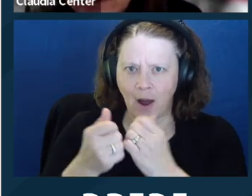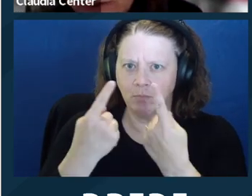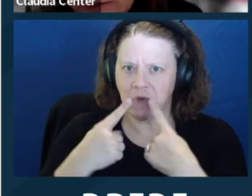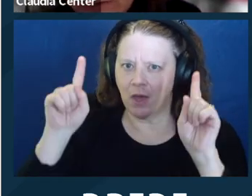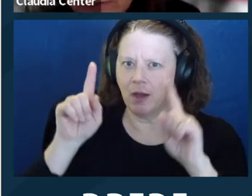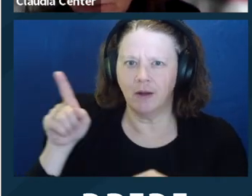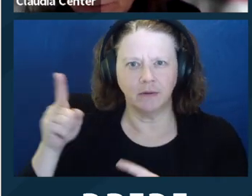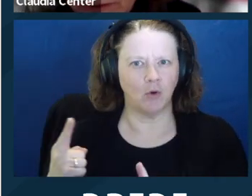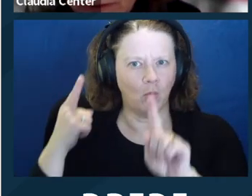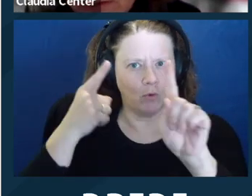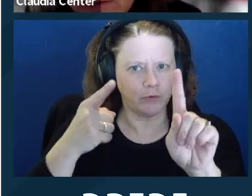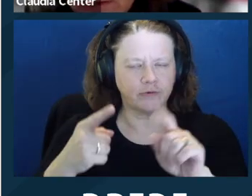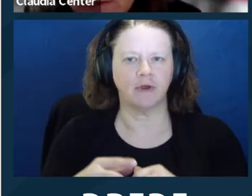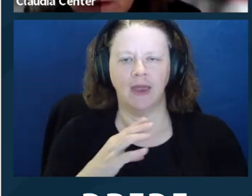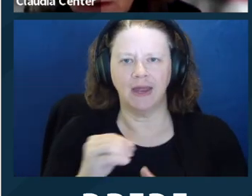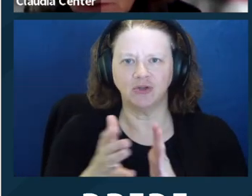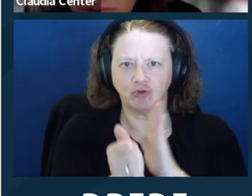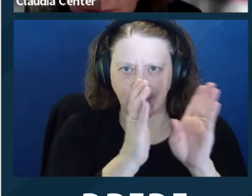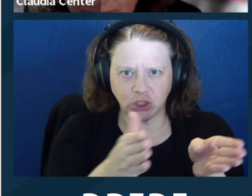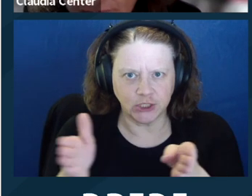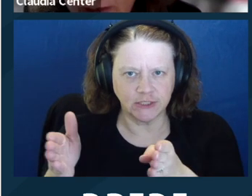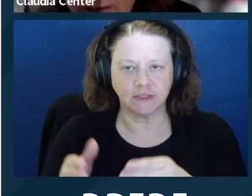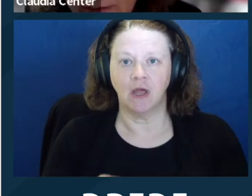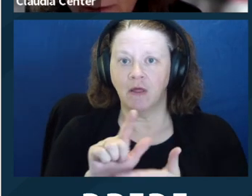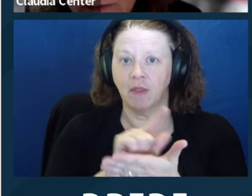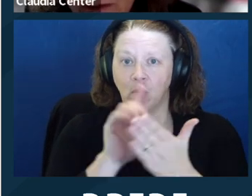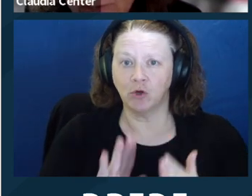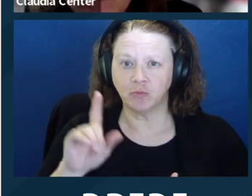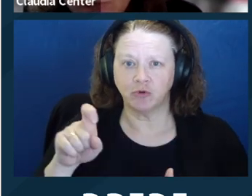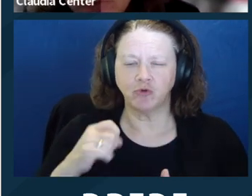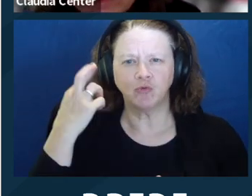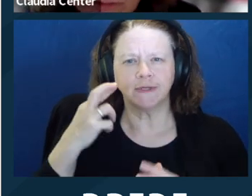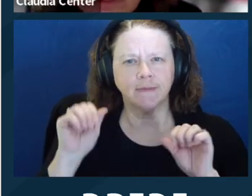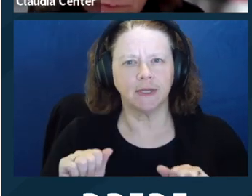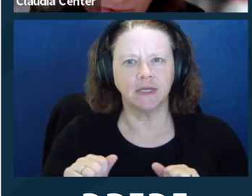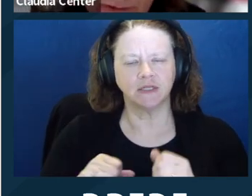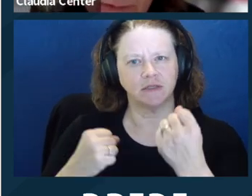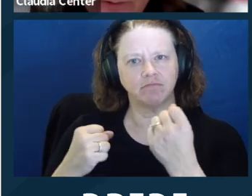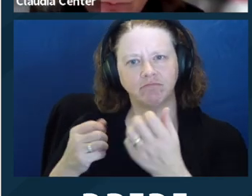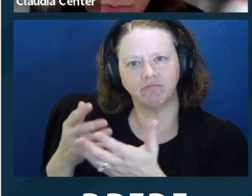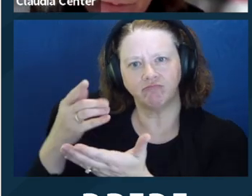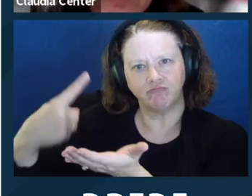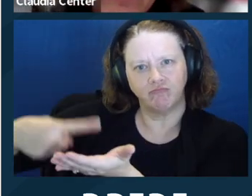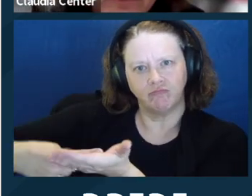objectives will be achieved, and then, you know, you need to communicate. That's rule